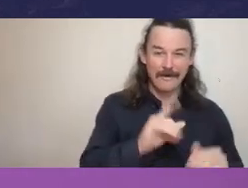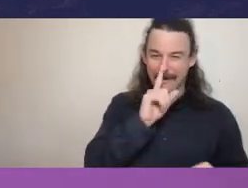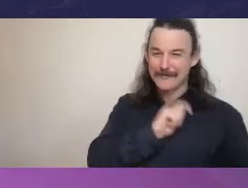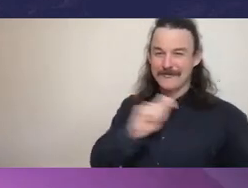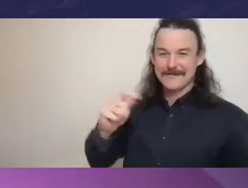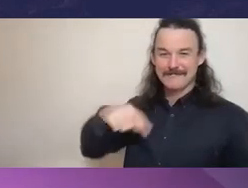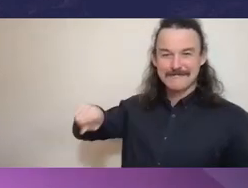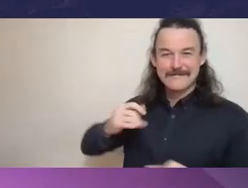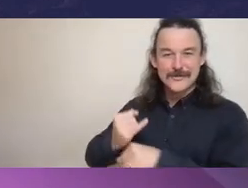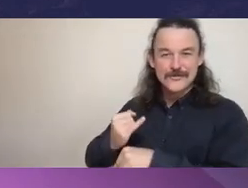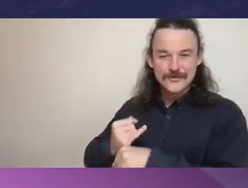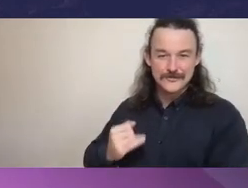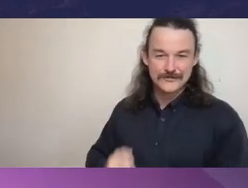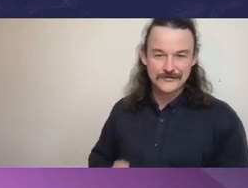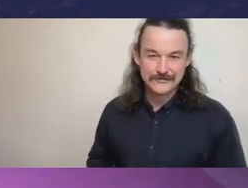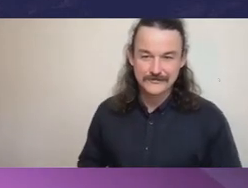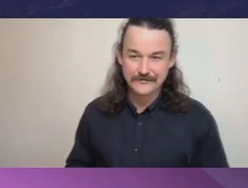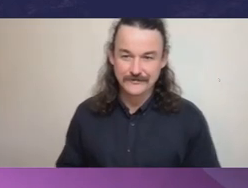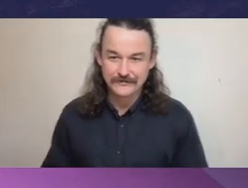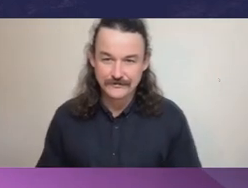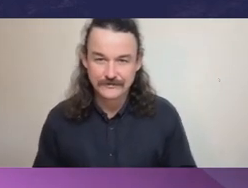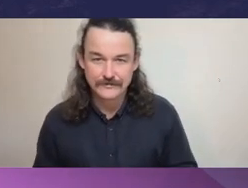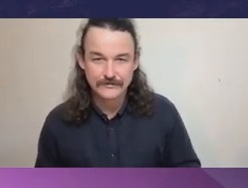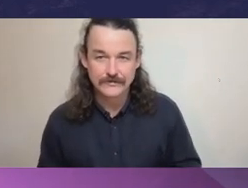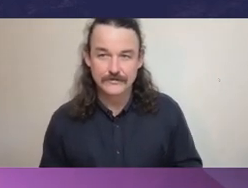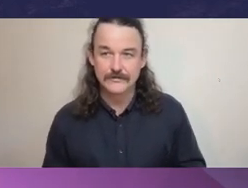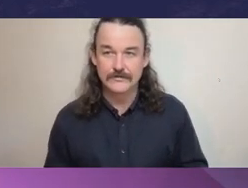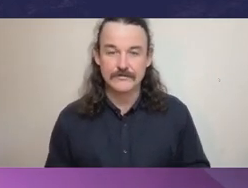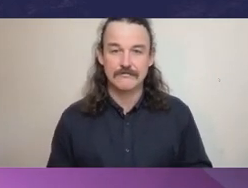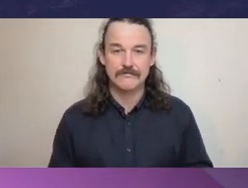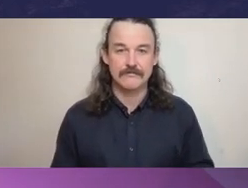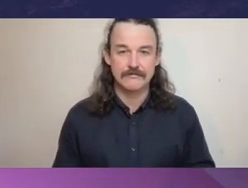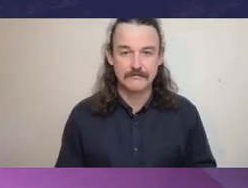Auditor General Greaves: Hmmm, look, um... Ombudsman Glass: Andrew, you’ve got lots of experience in this as well